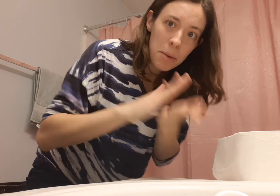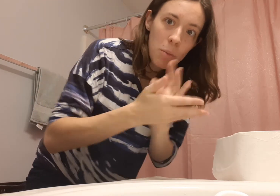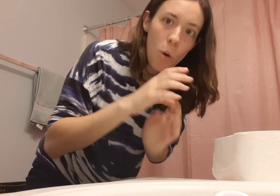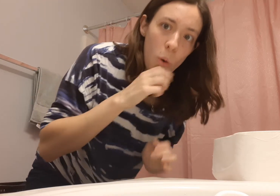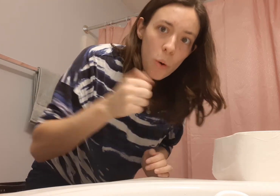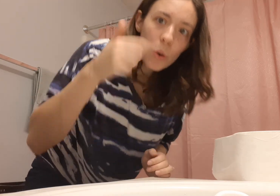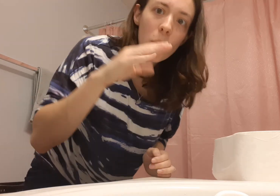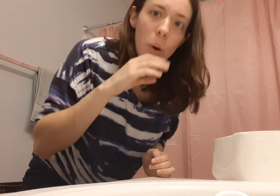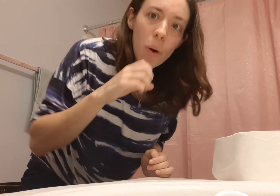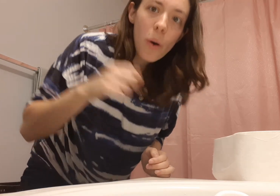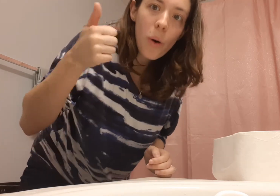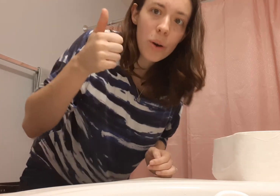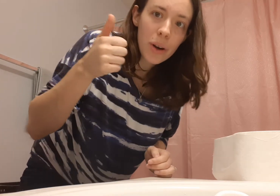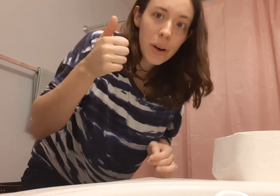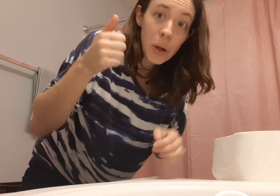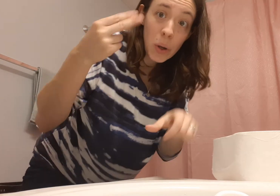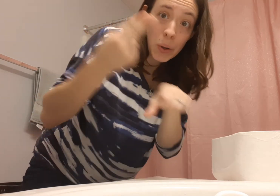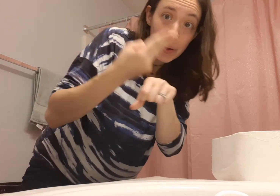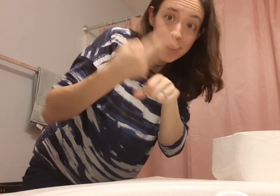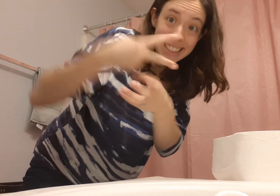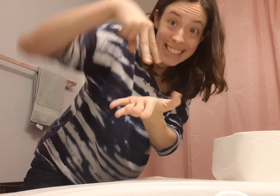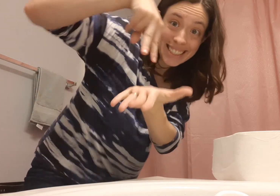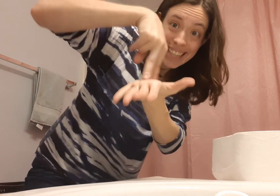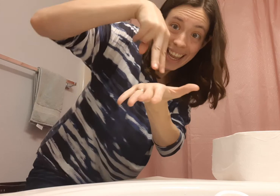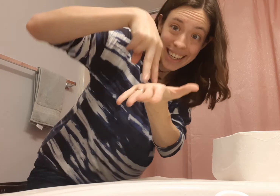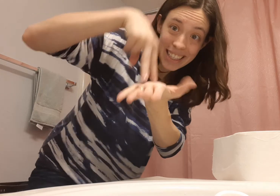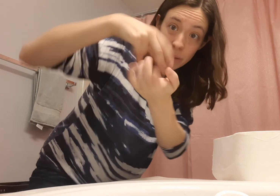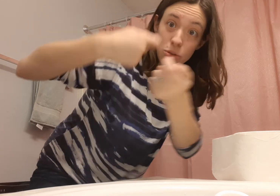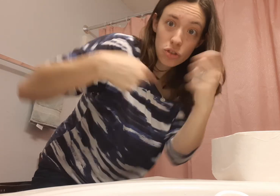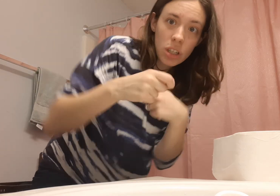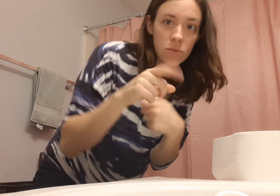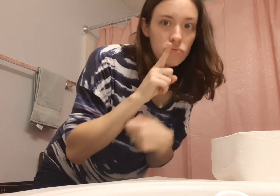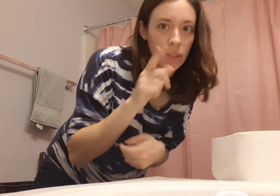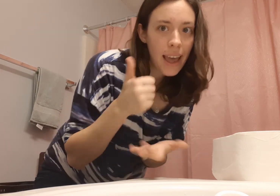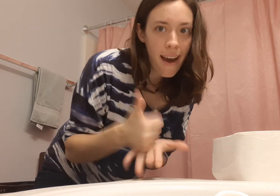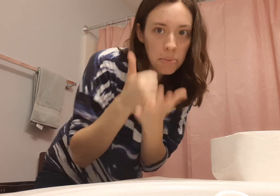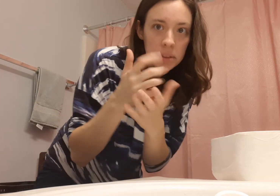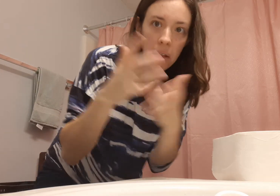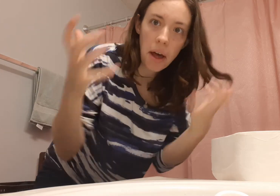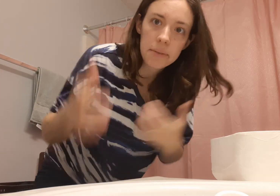Especially as my baby gets older, those stand up changes really help.